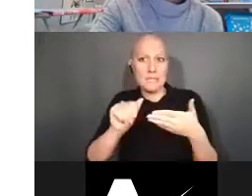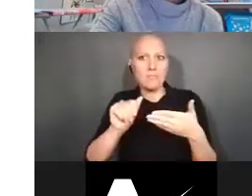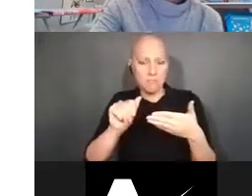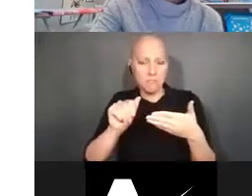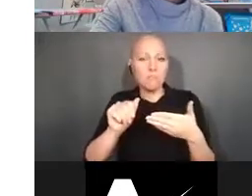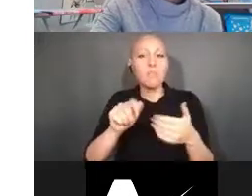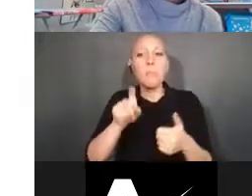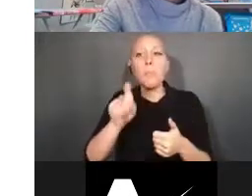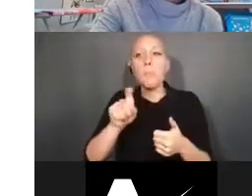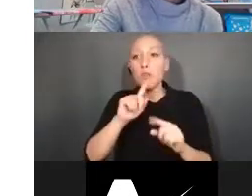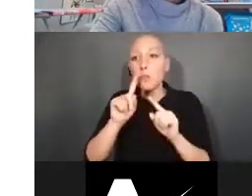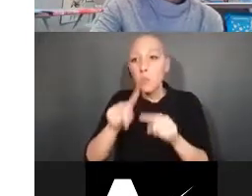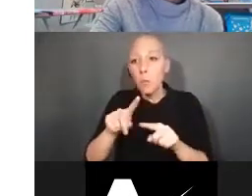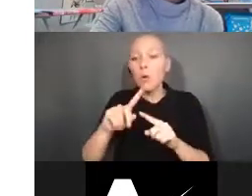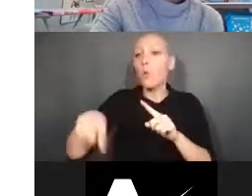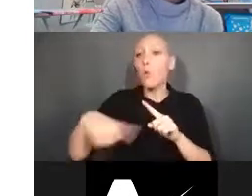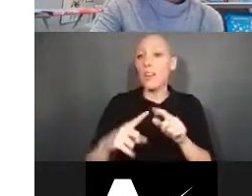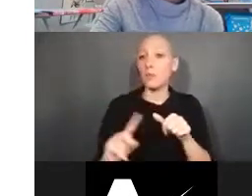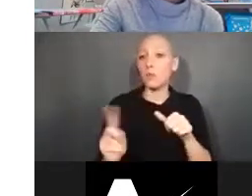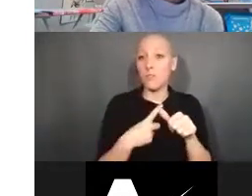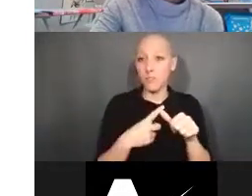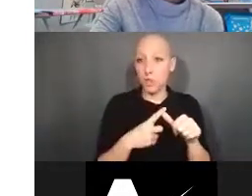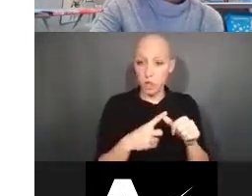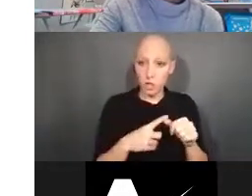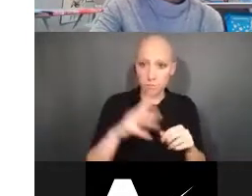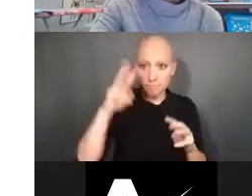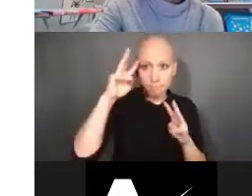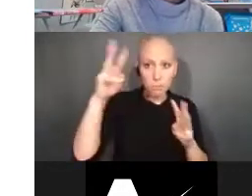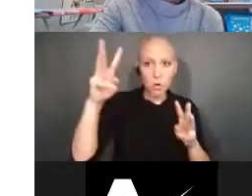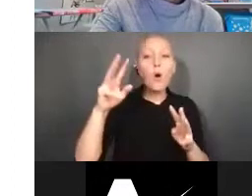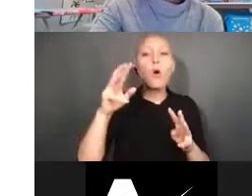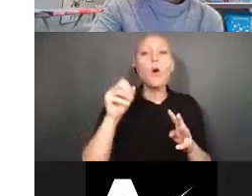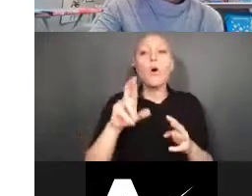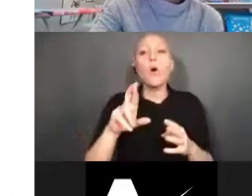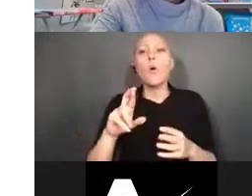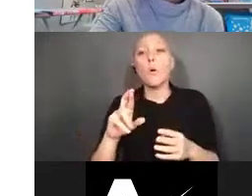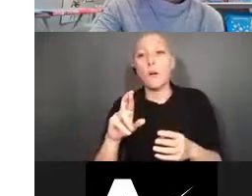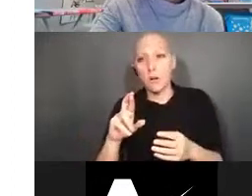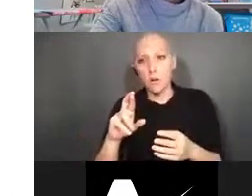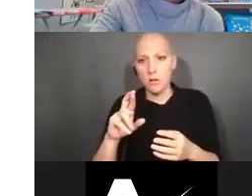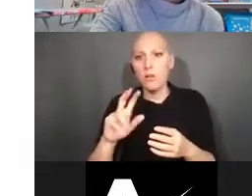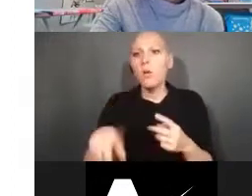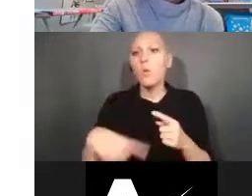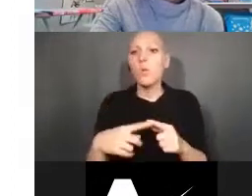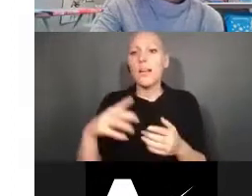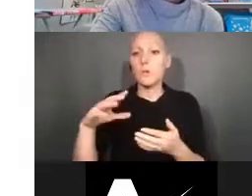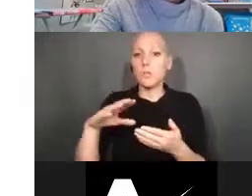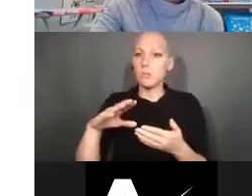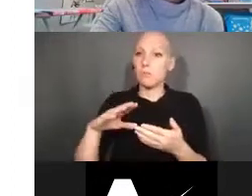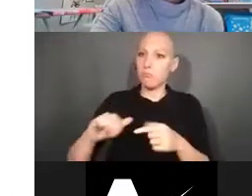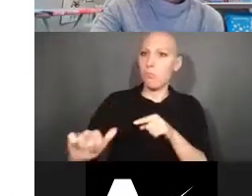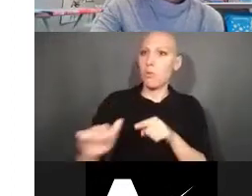or first reduced to practice so when you have that thing, that invention that you created,